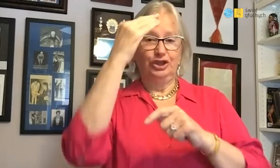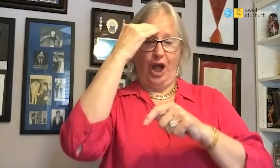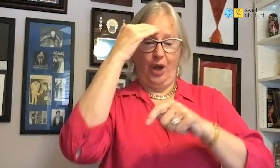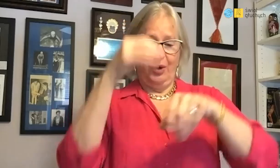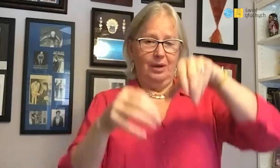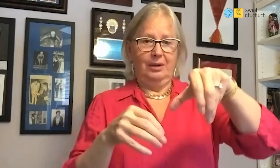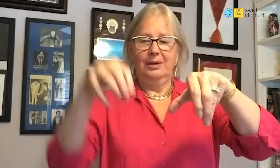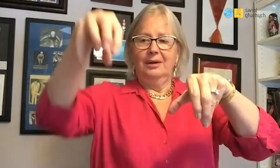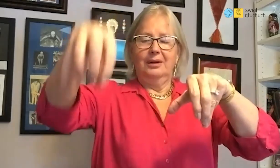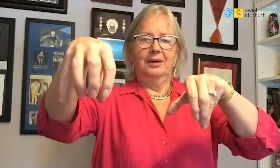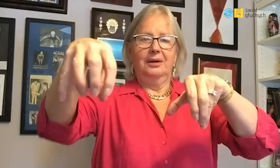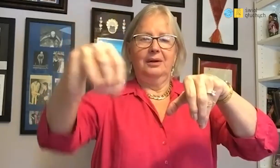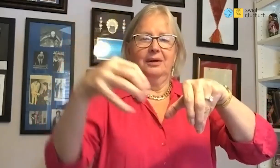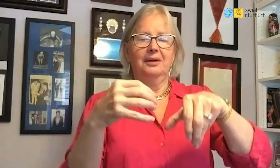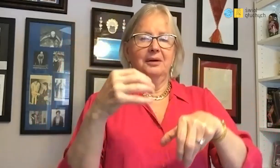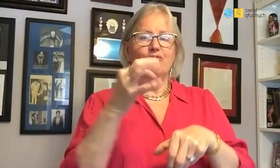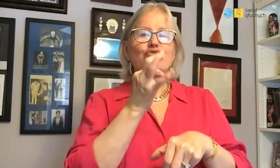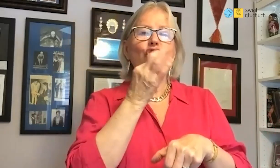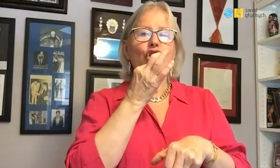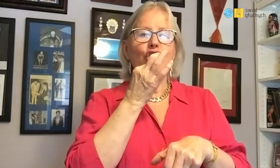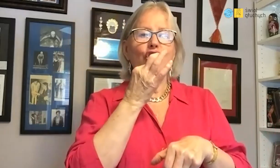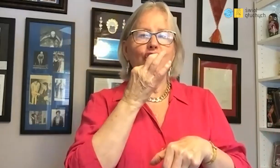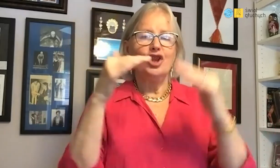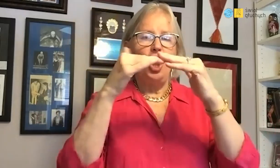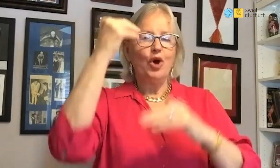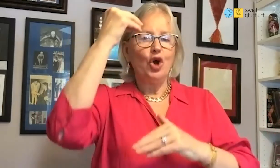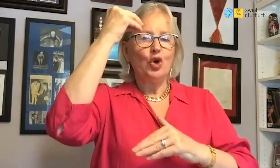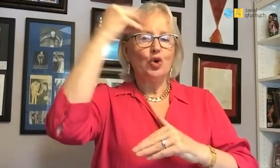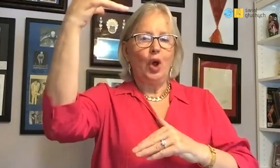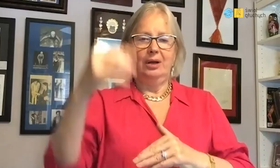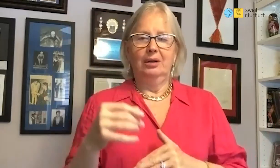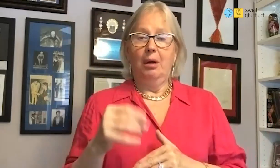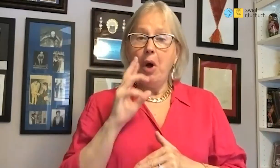Youth Culture Center, which was located in the building behind the school.